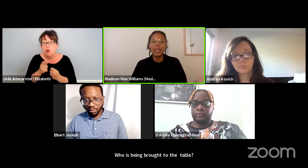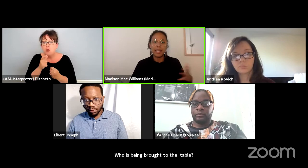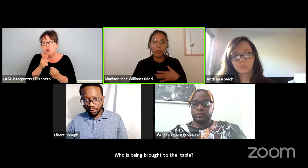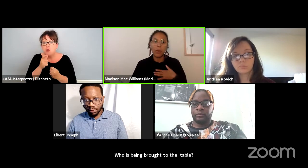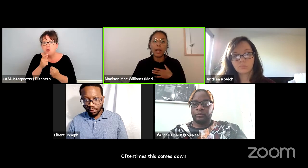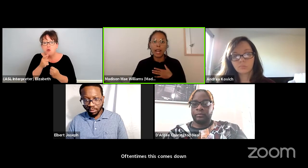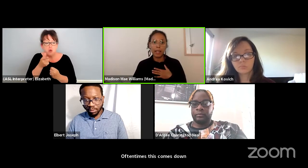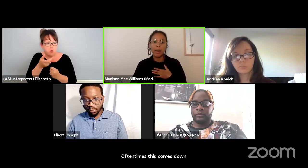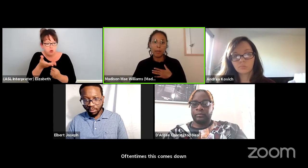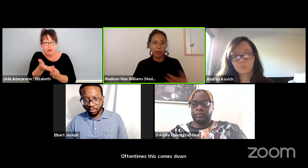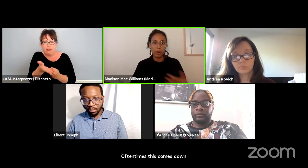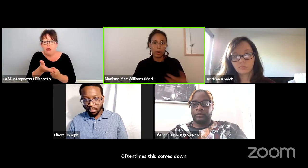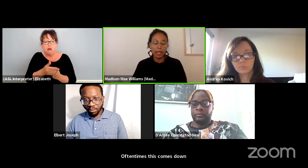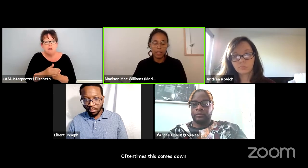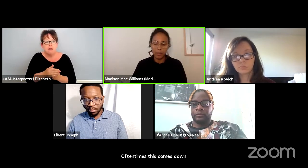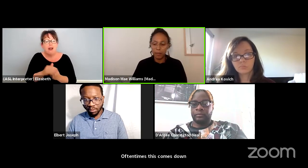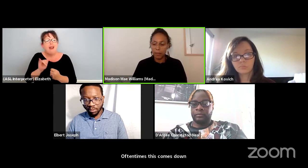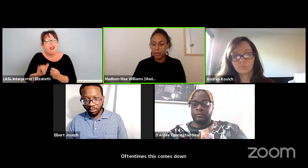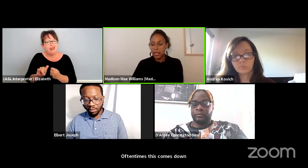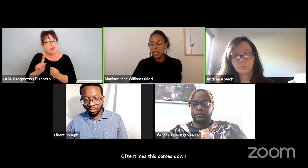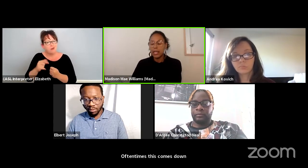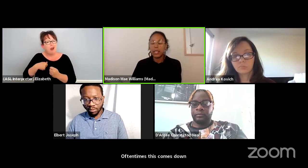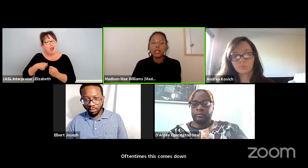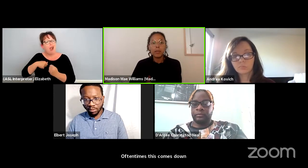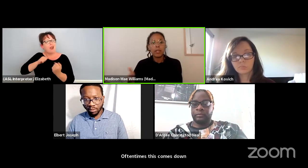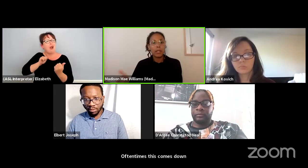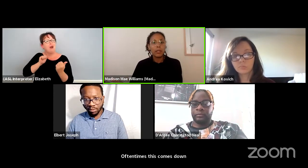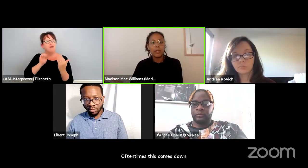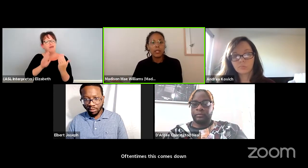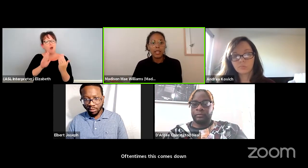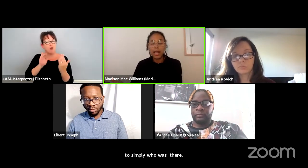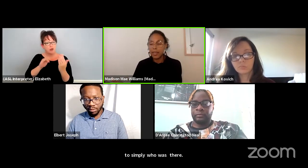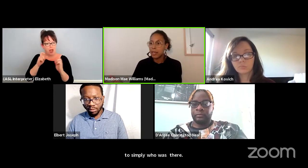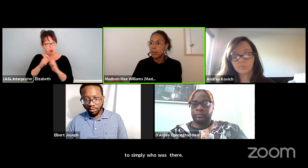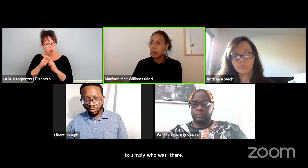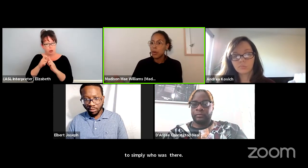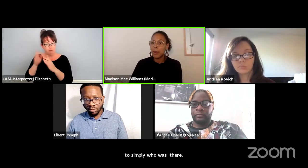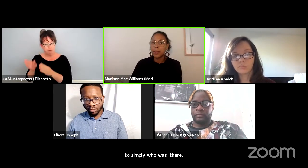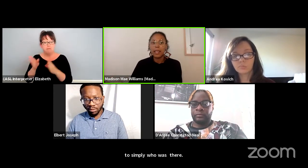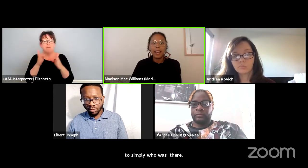And that's where I approached that term. In terms of inclusion. I think more about the